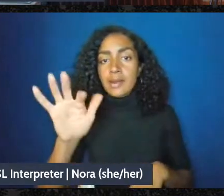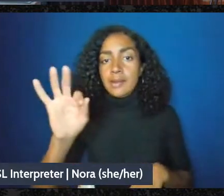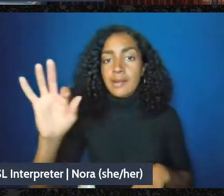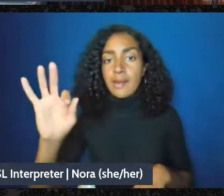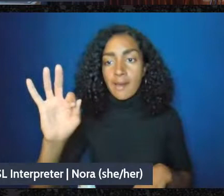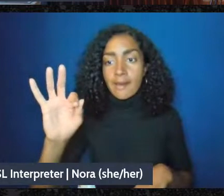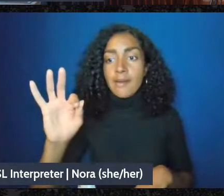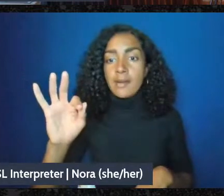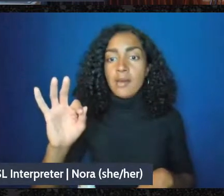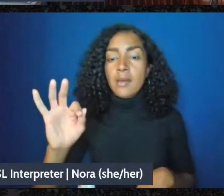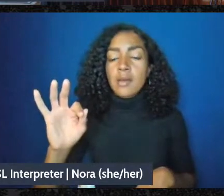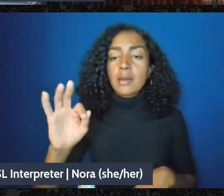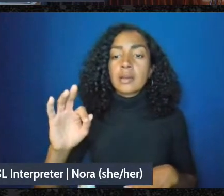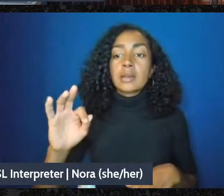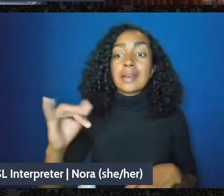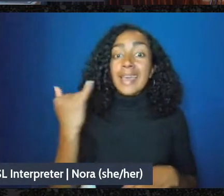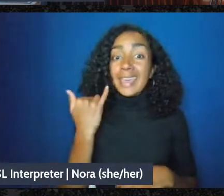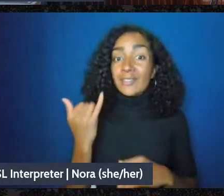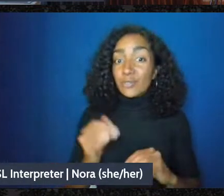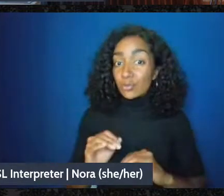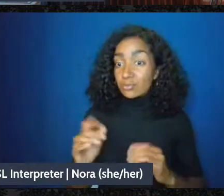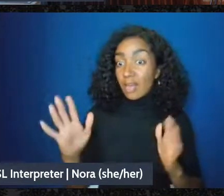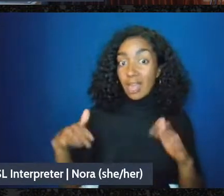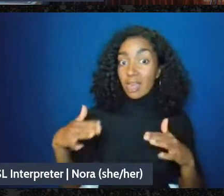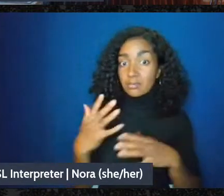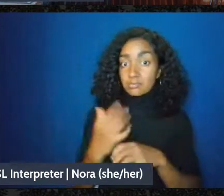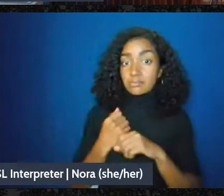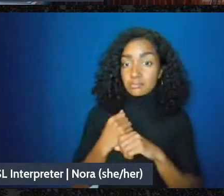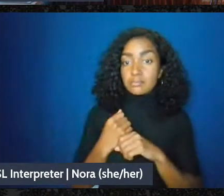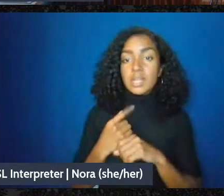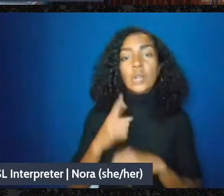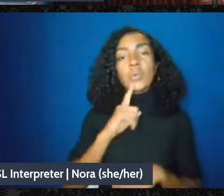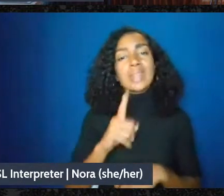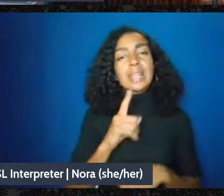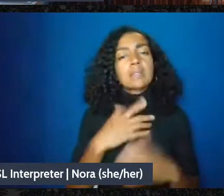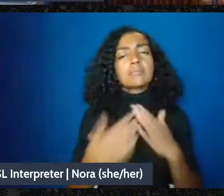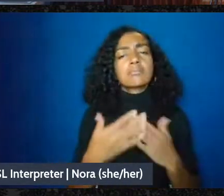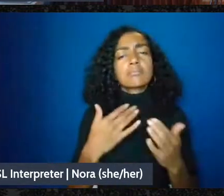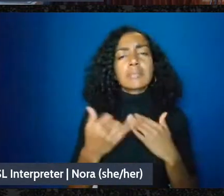technically that doesn't matter as to whether it's income or not, and if you believe it's not income